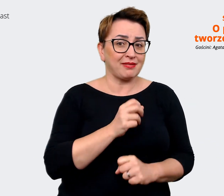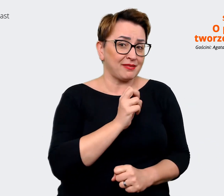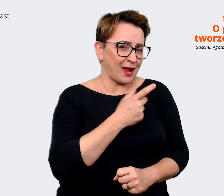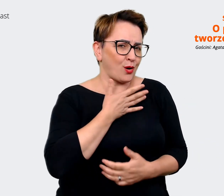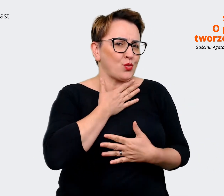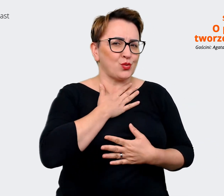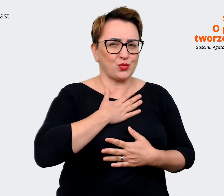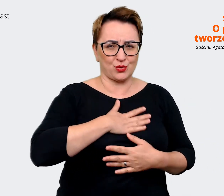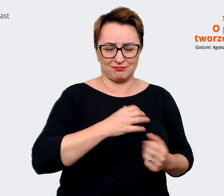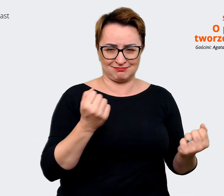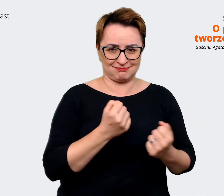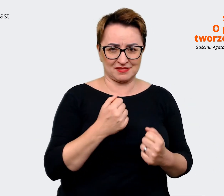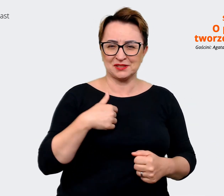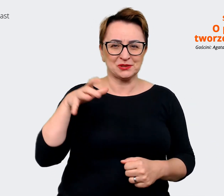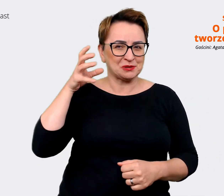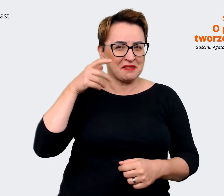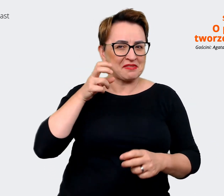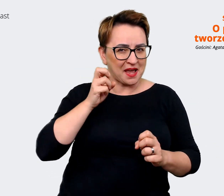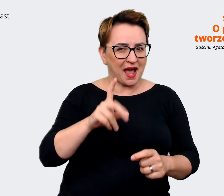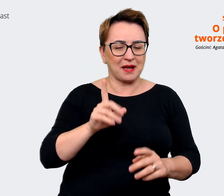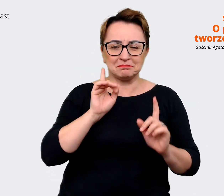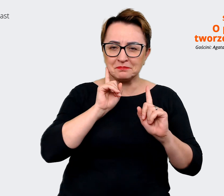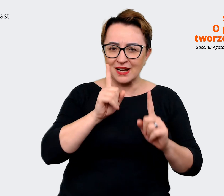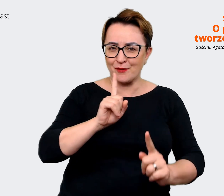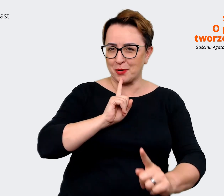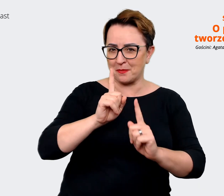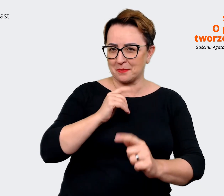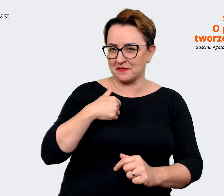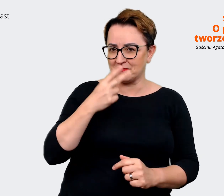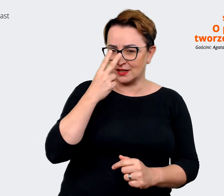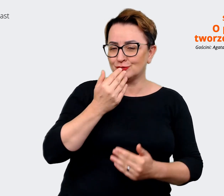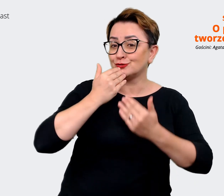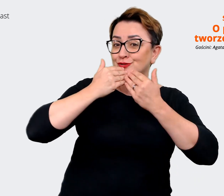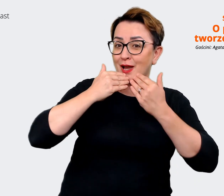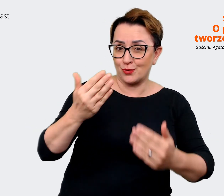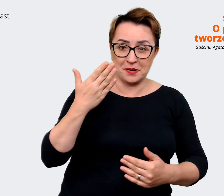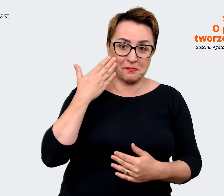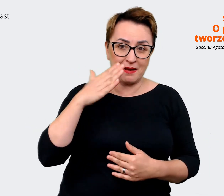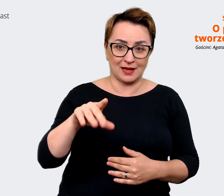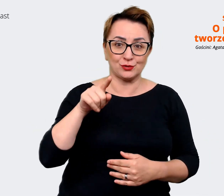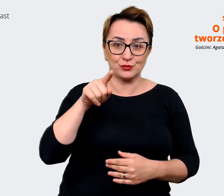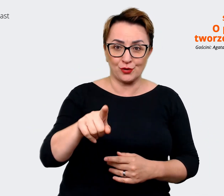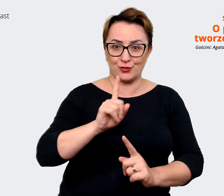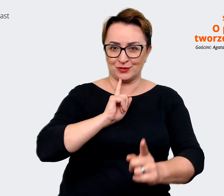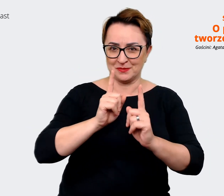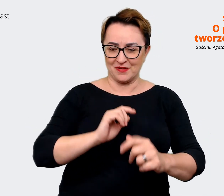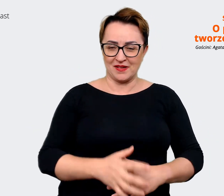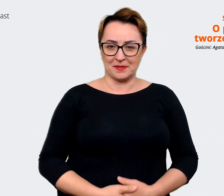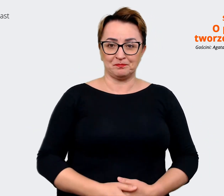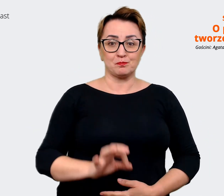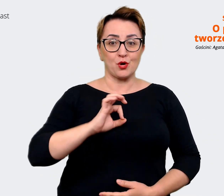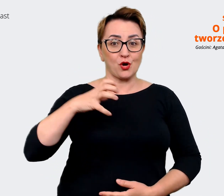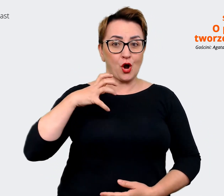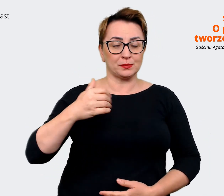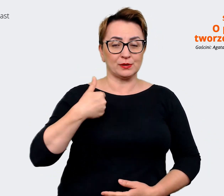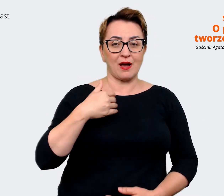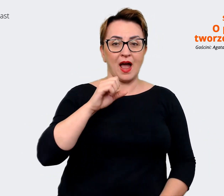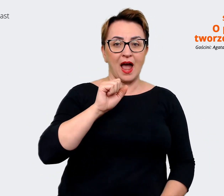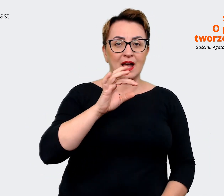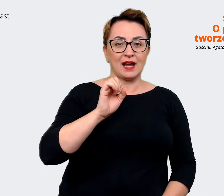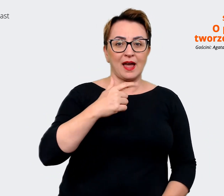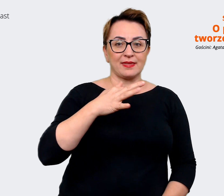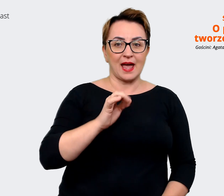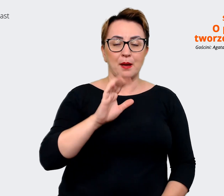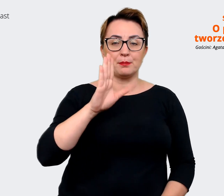It's evident, it's evident in this conversation, so thank you very much. My guest was Agata Białkowska-Samul from Employer Branding. Once again, thank you.